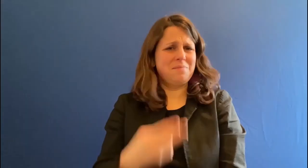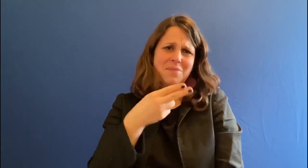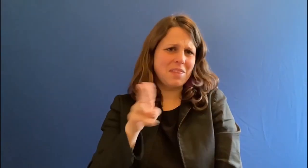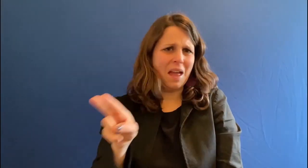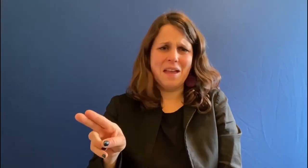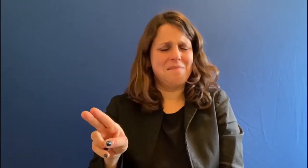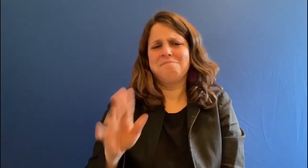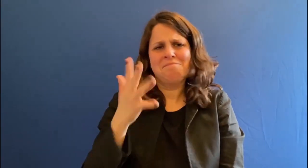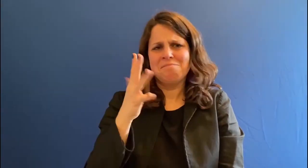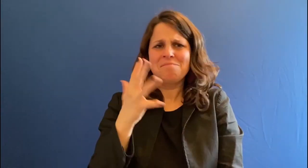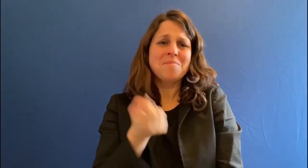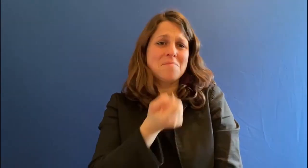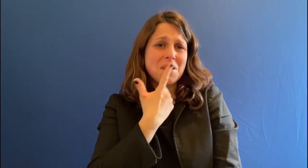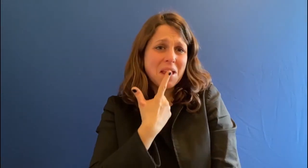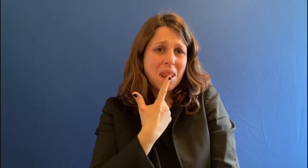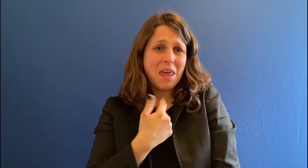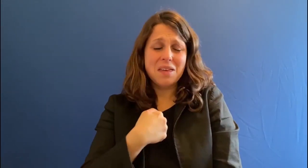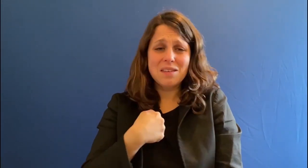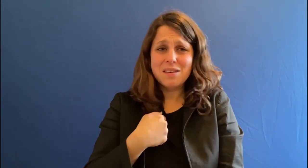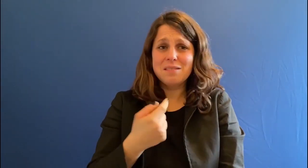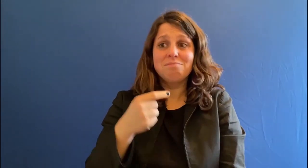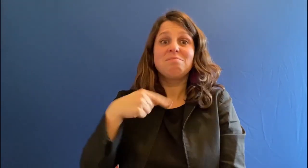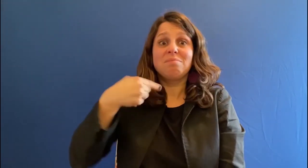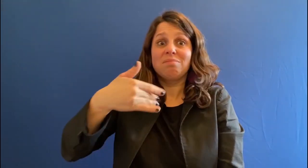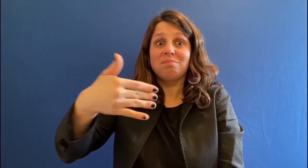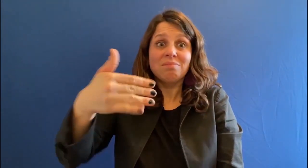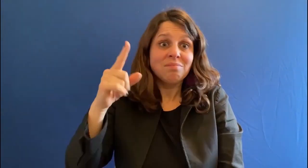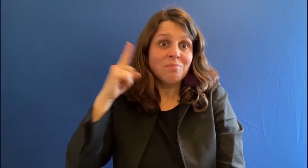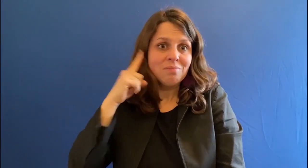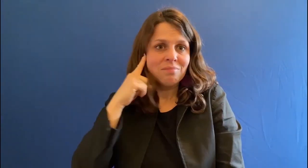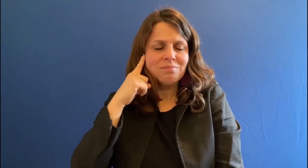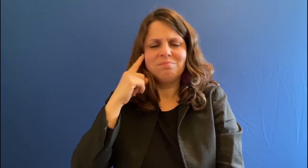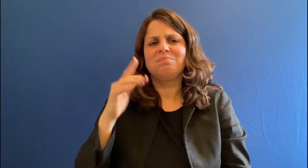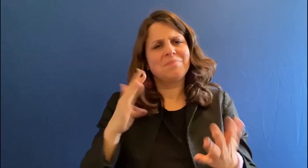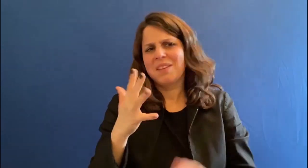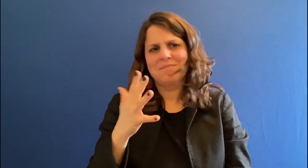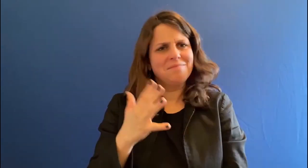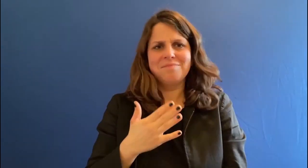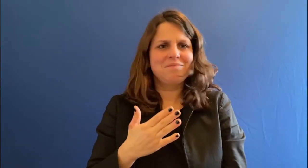No! Taking a pill that would make me hearing??? No.